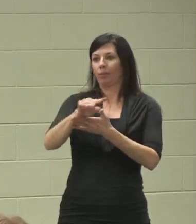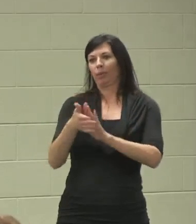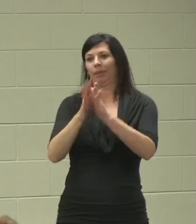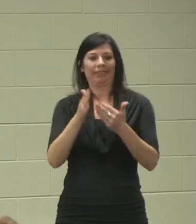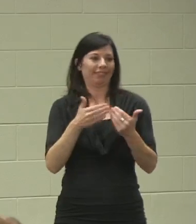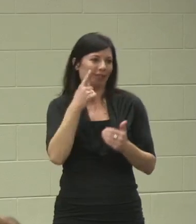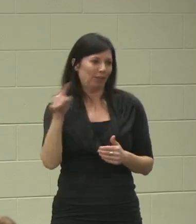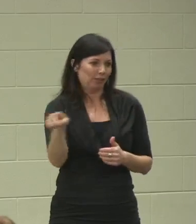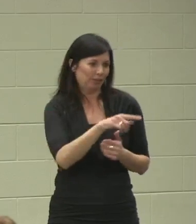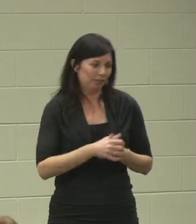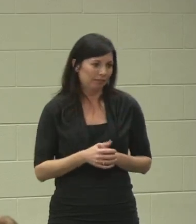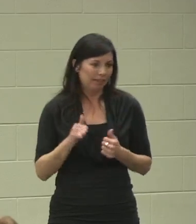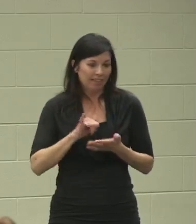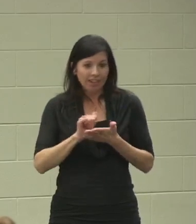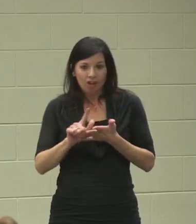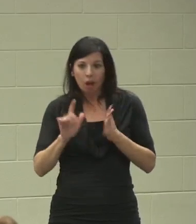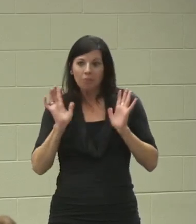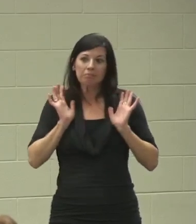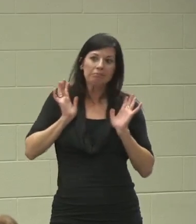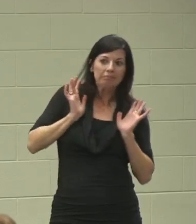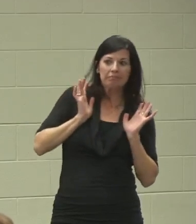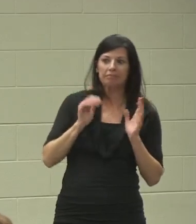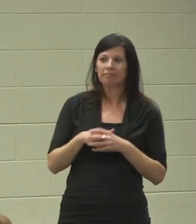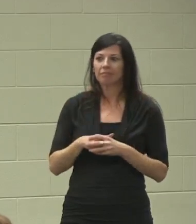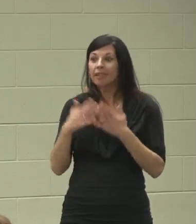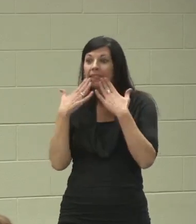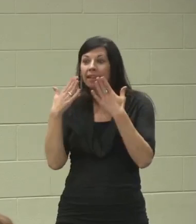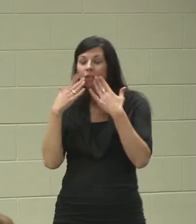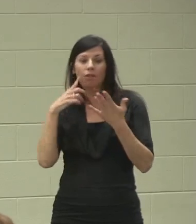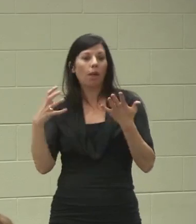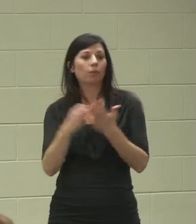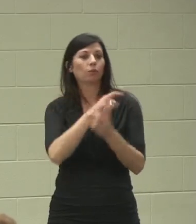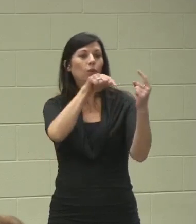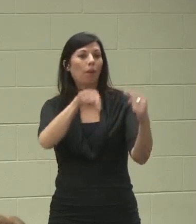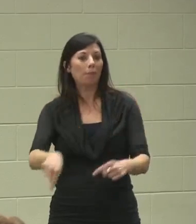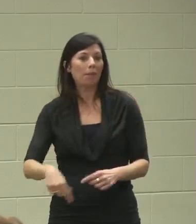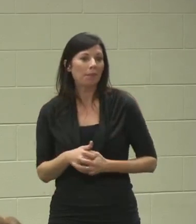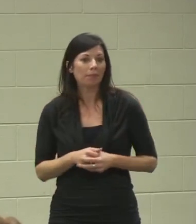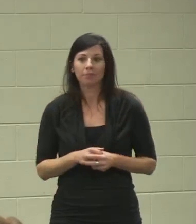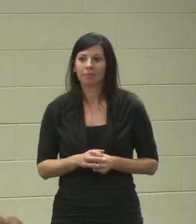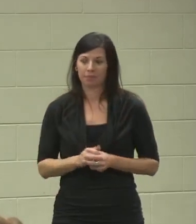That's all I can say to that. Thank you for the opportunity to talk to you guys.